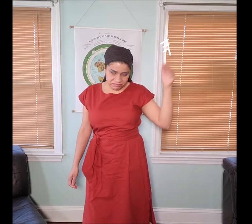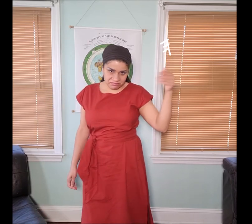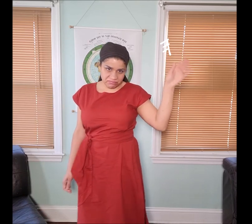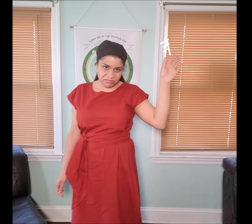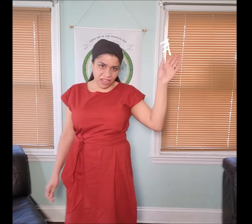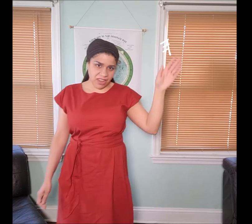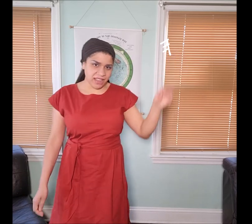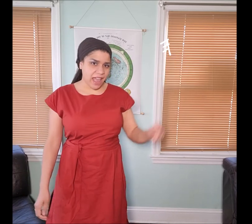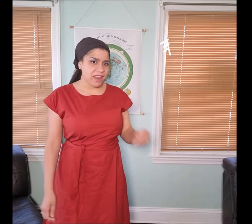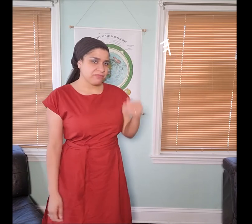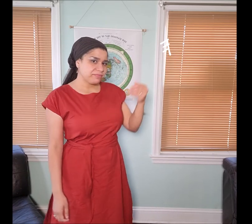they go like that...